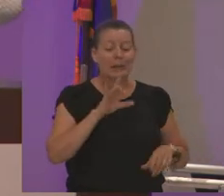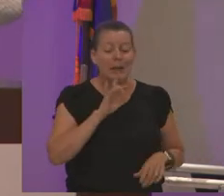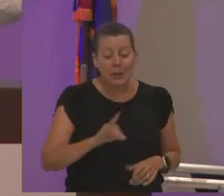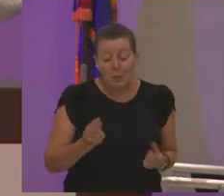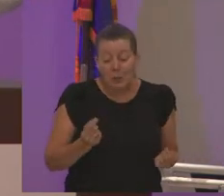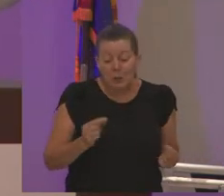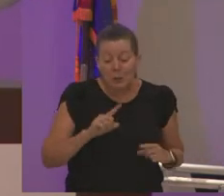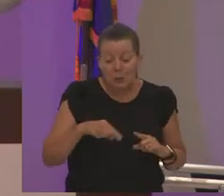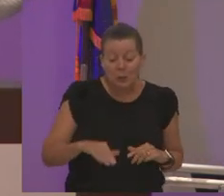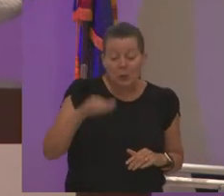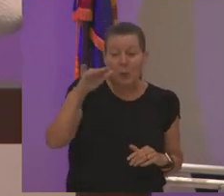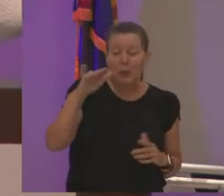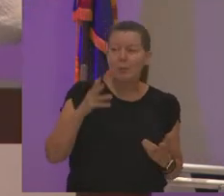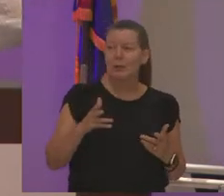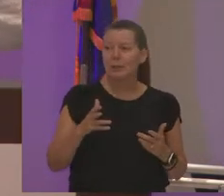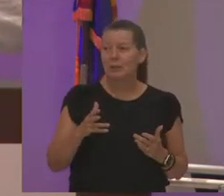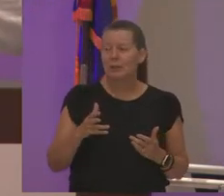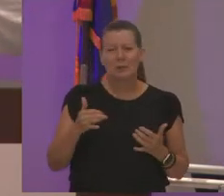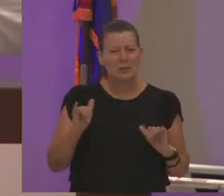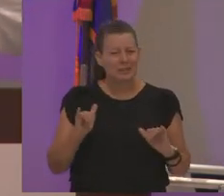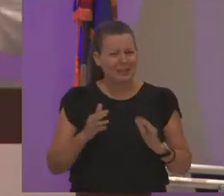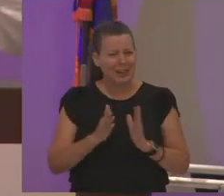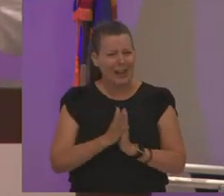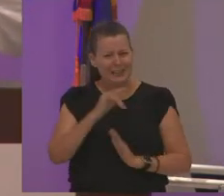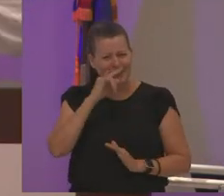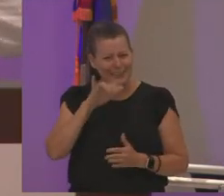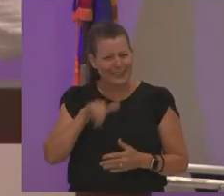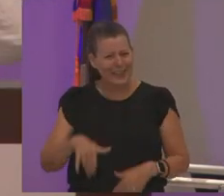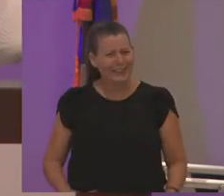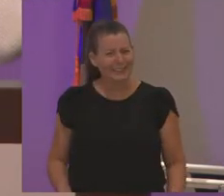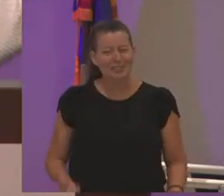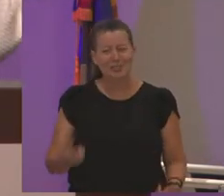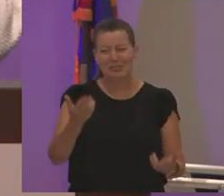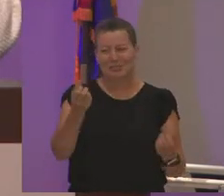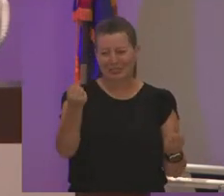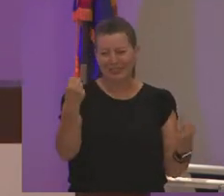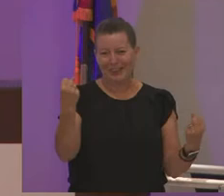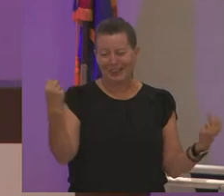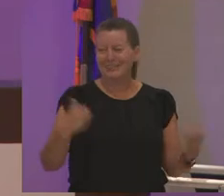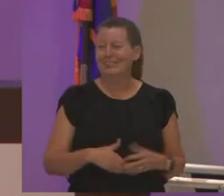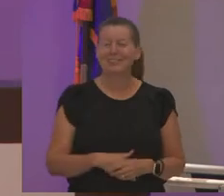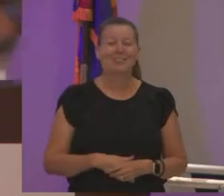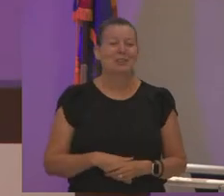grow up you know we all you know do we still ask that what do you wanna be when you grow up we're